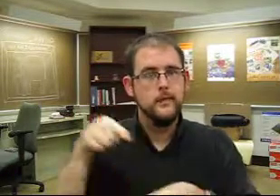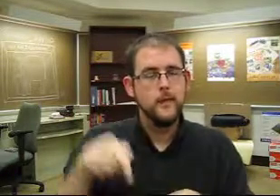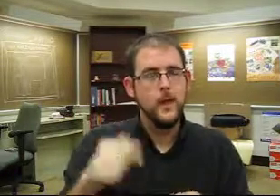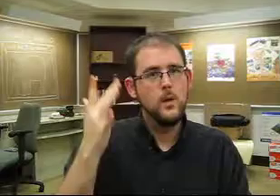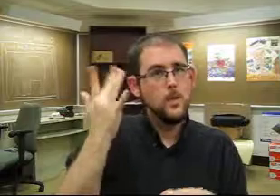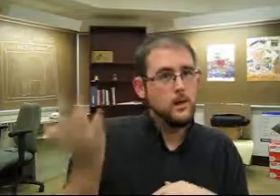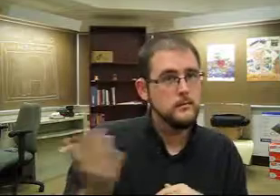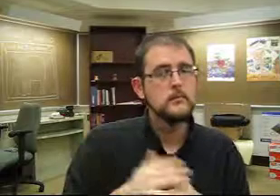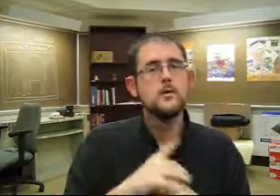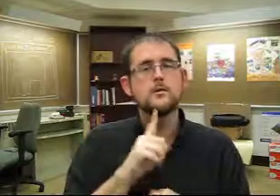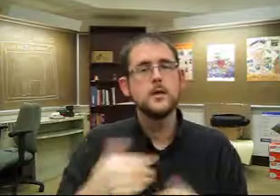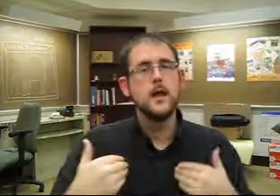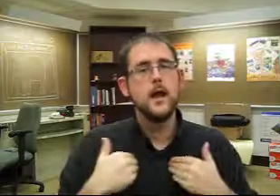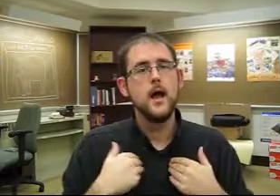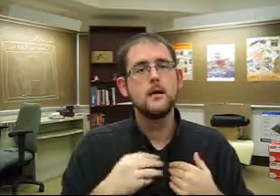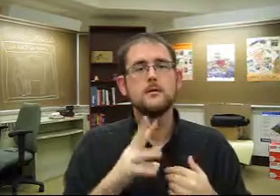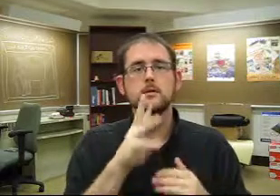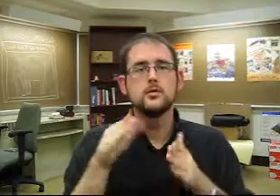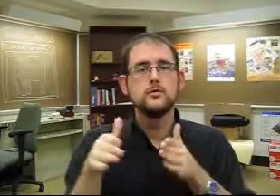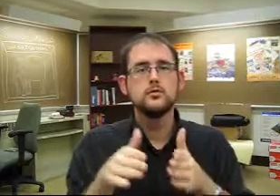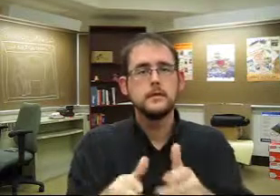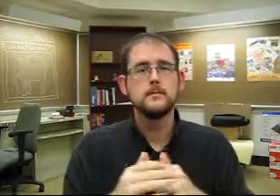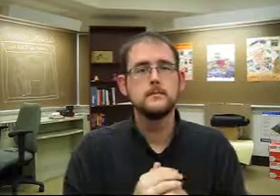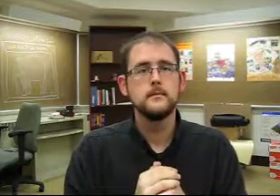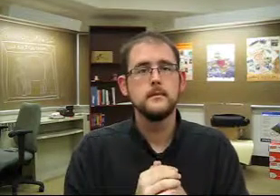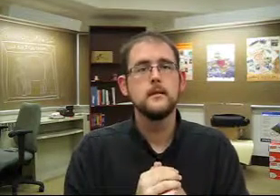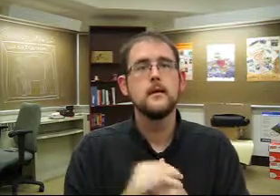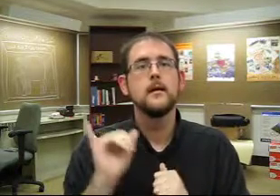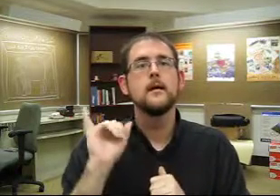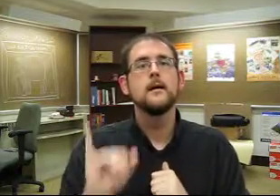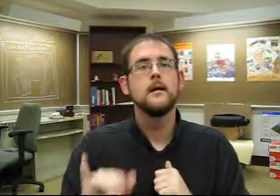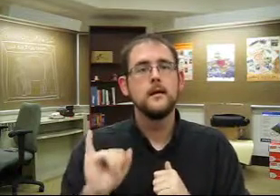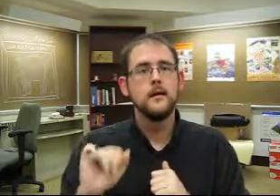They chose that location because it had a stream, where